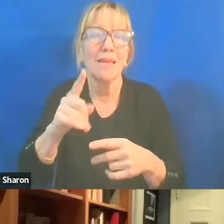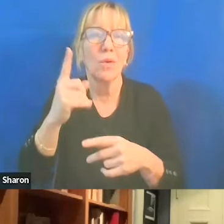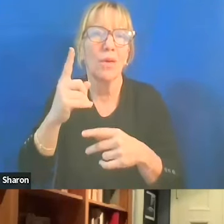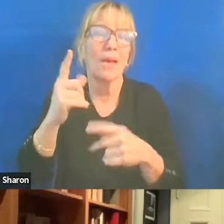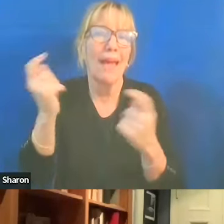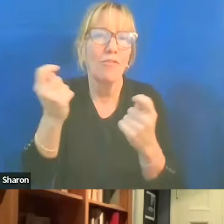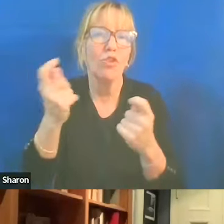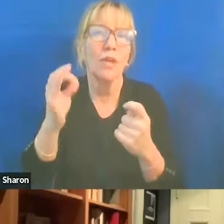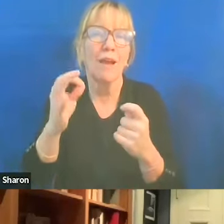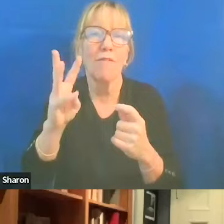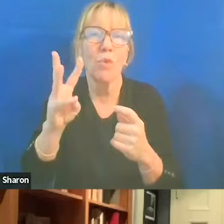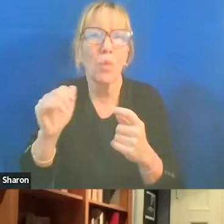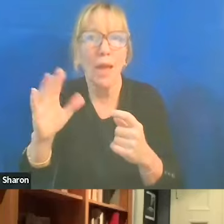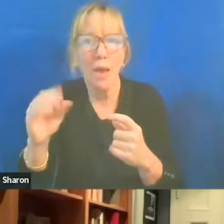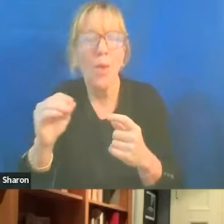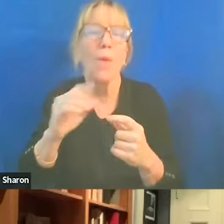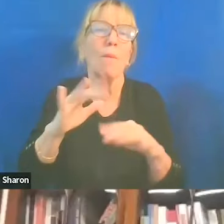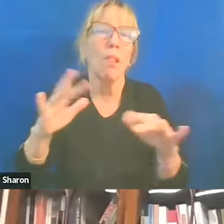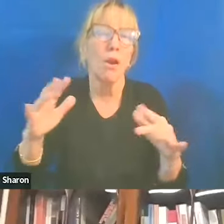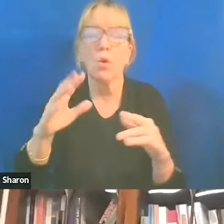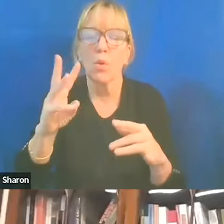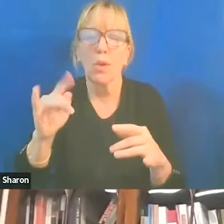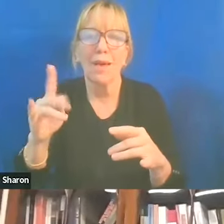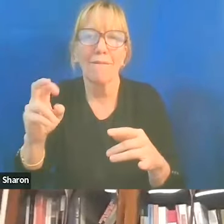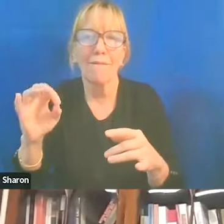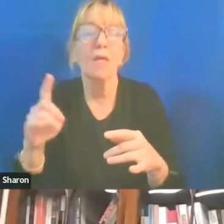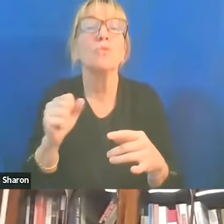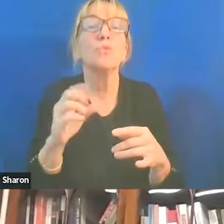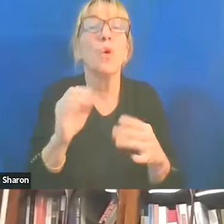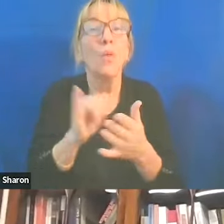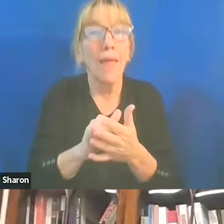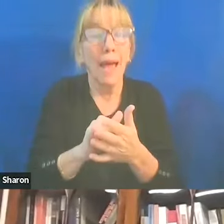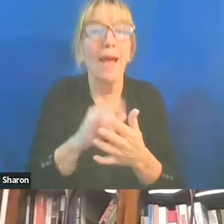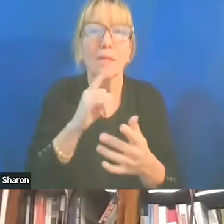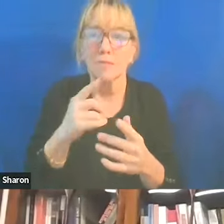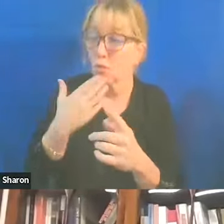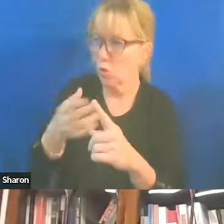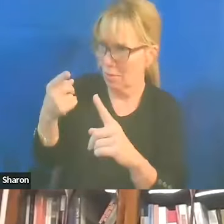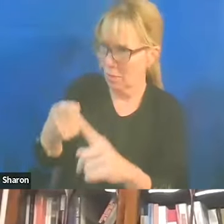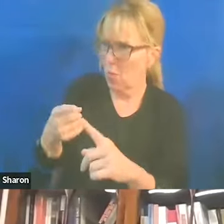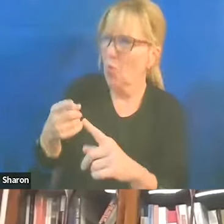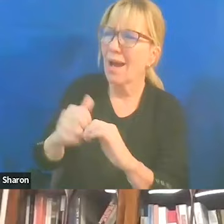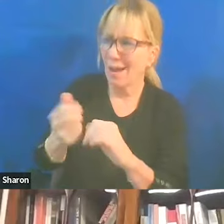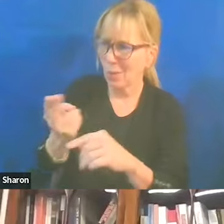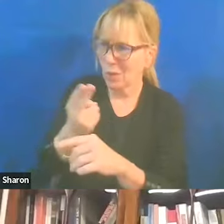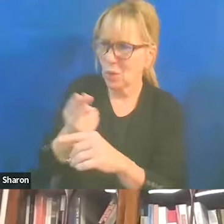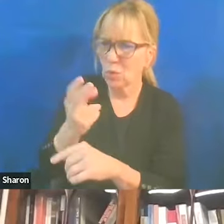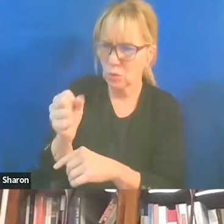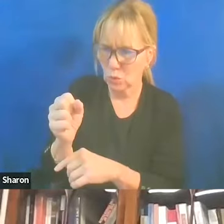So most of these things are double-edged swords. Yeah, that's a great point. Yeah, how can we use social media to solve the problem,